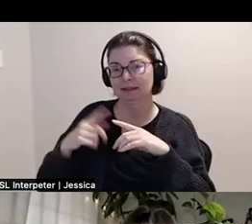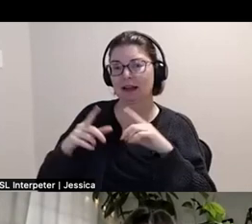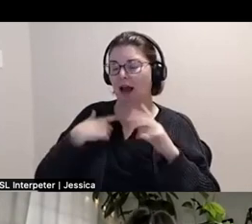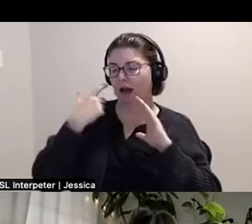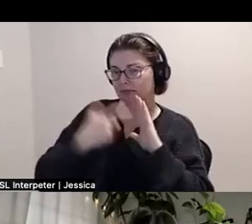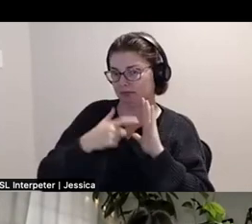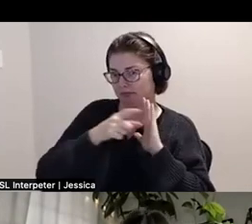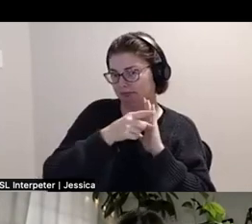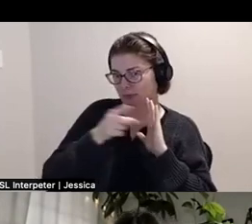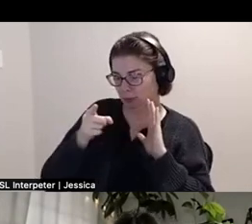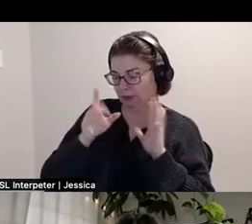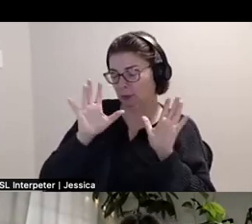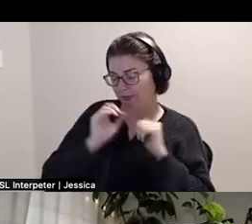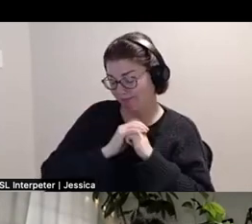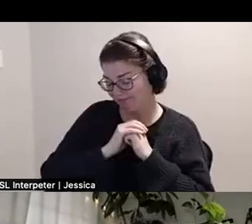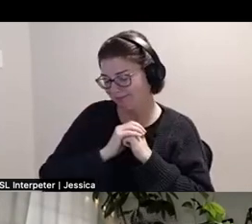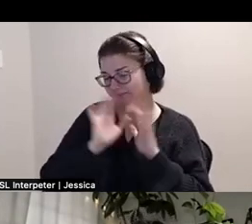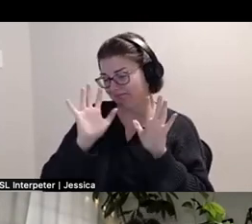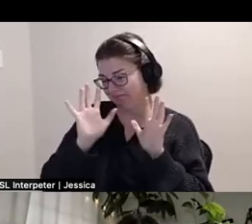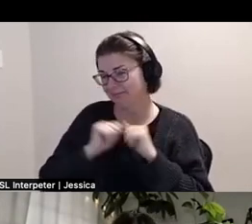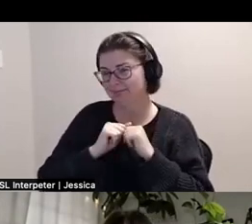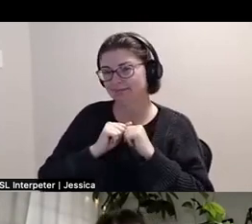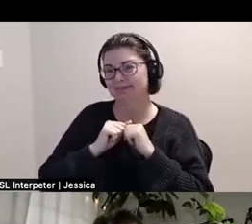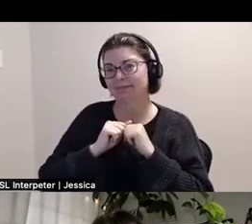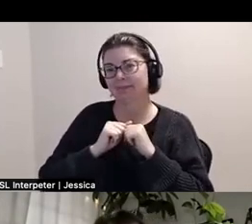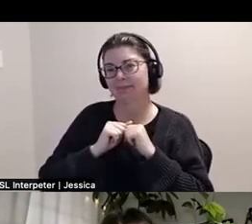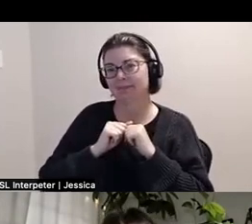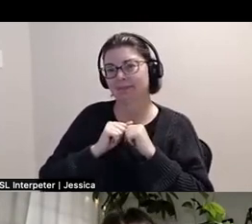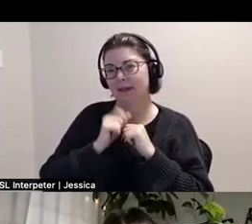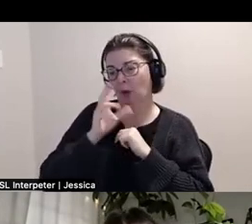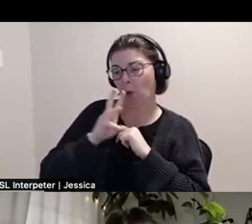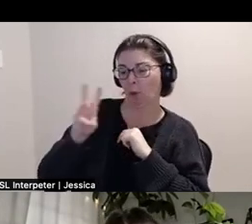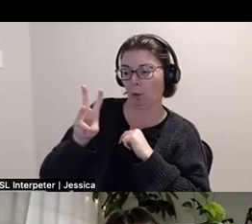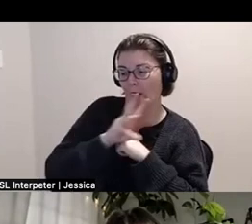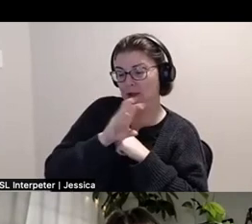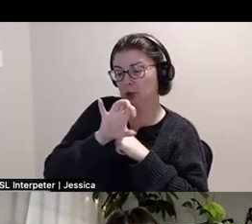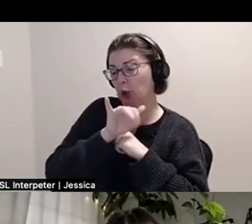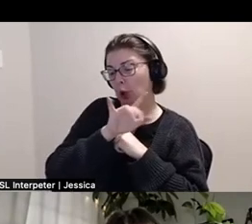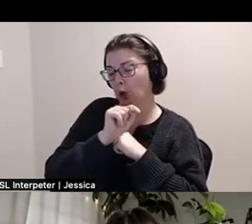So yeah, I just not to be so West Coast, but thank you very much for like your energy and the warmth